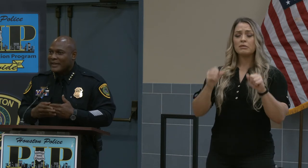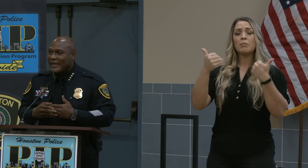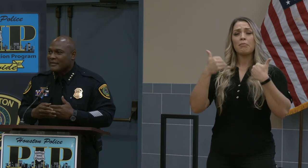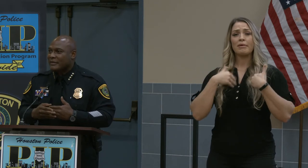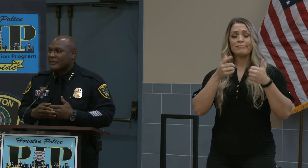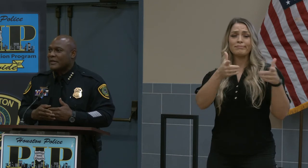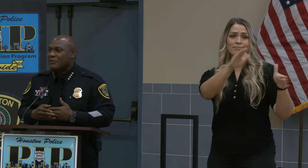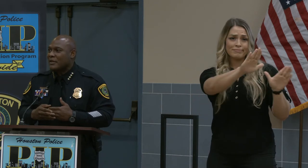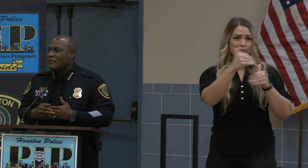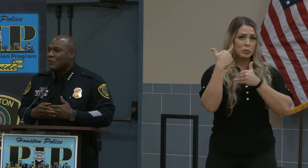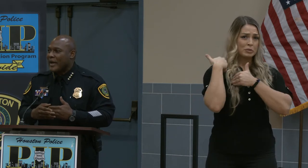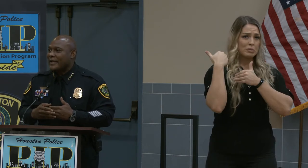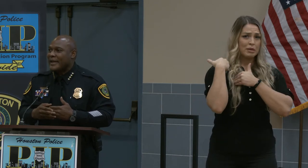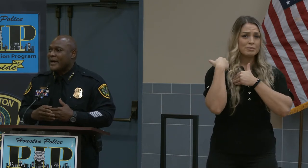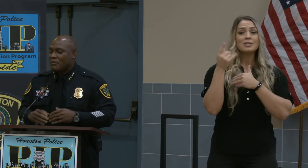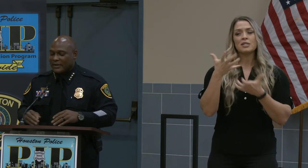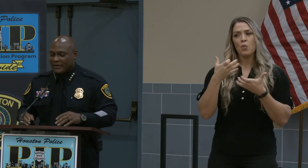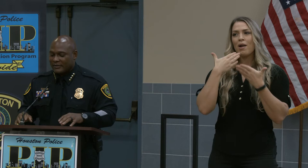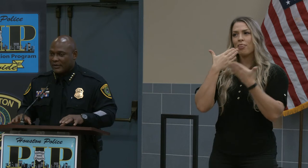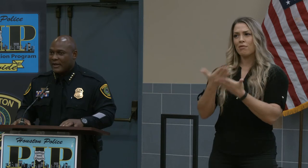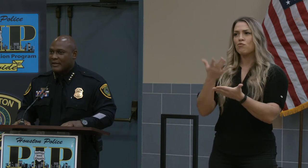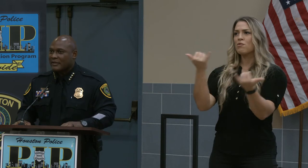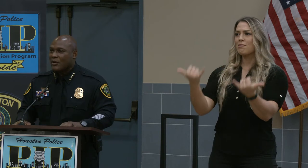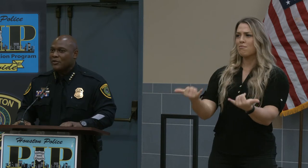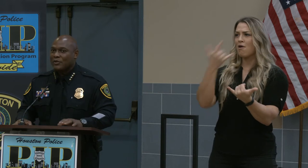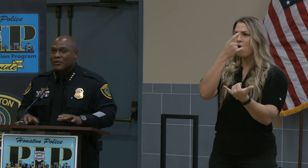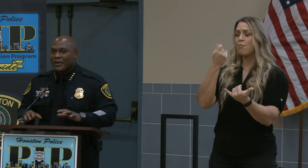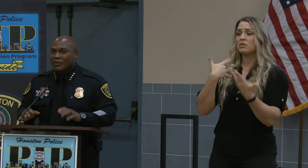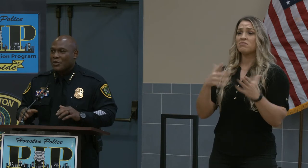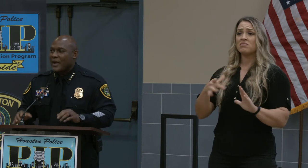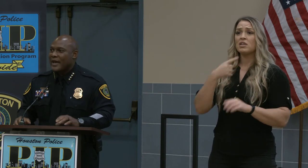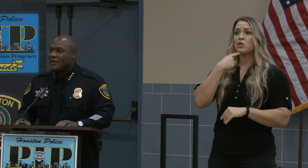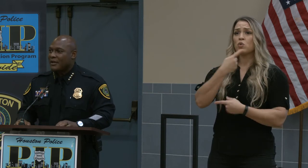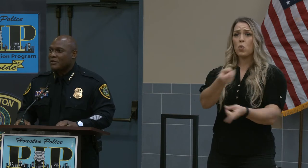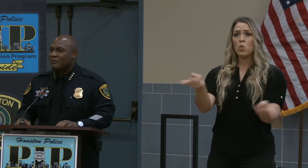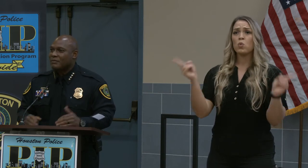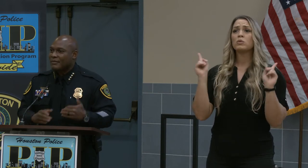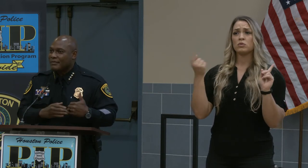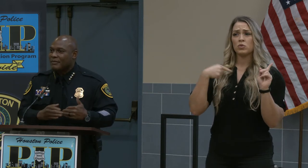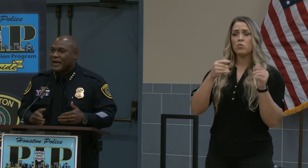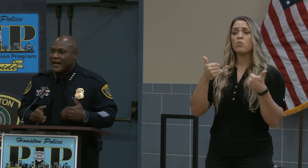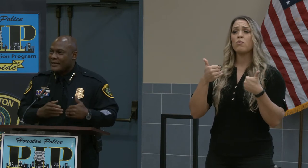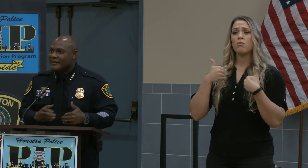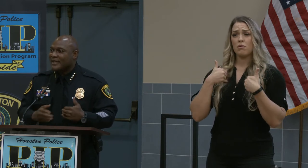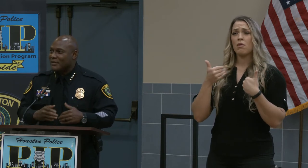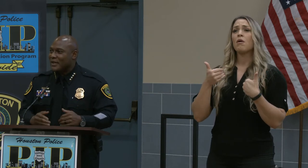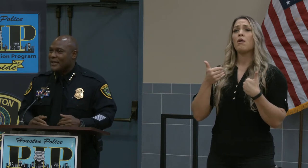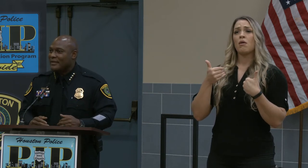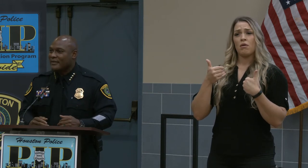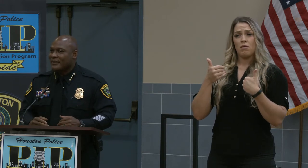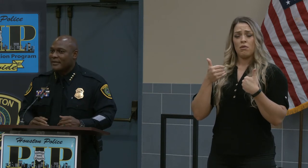thank some of them right now because I told you we were having those behind the scene meetings.